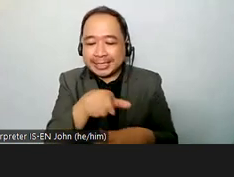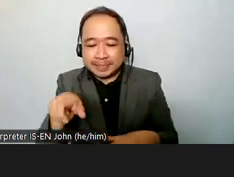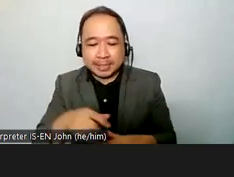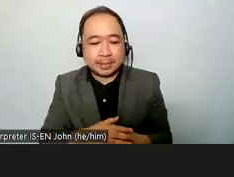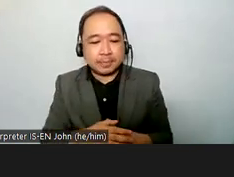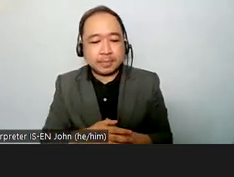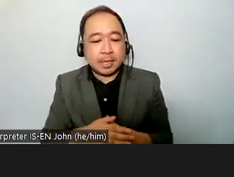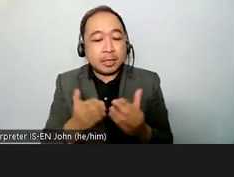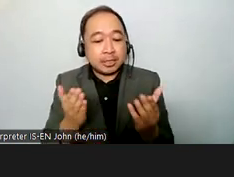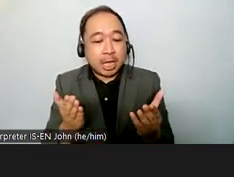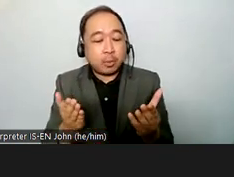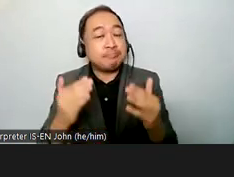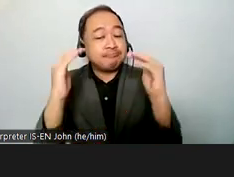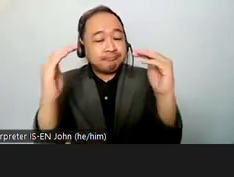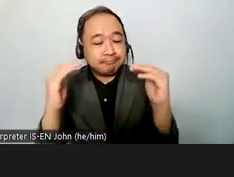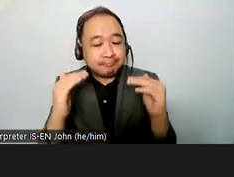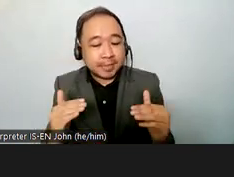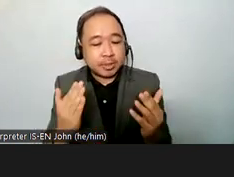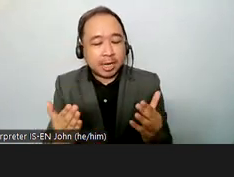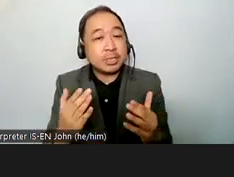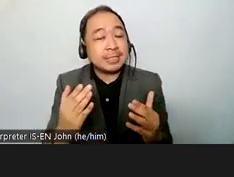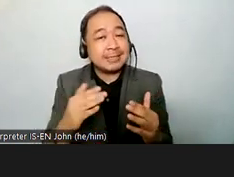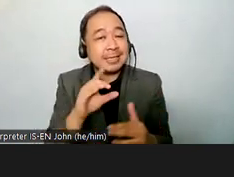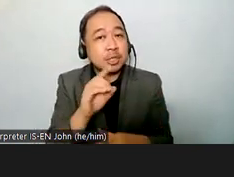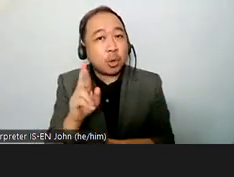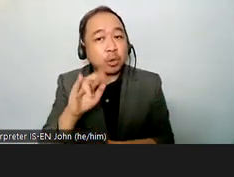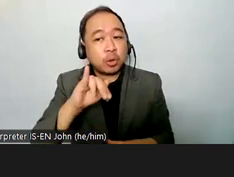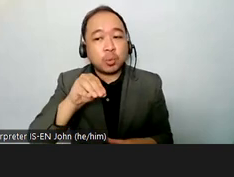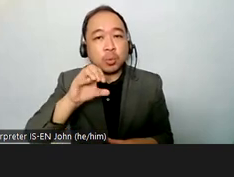president of the world federation of the deaf he has worked with government